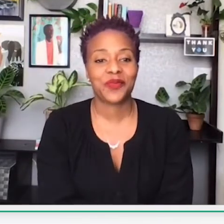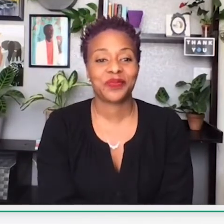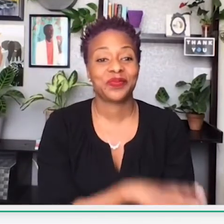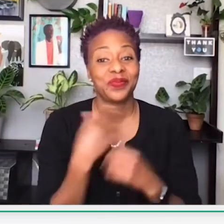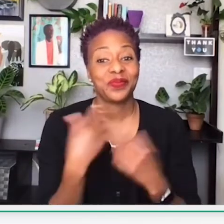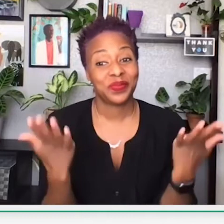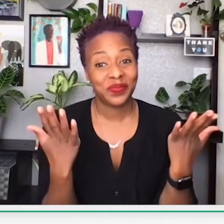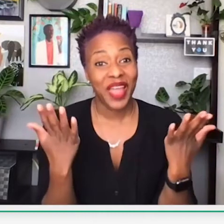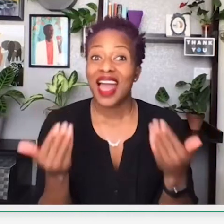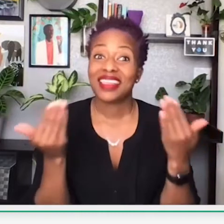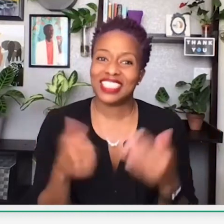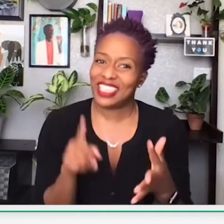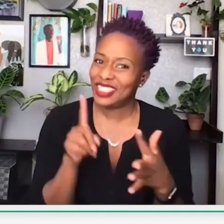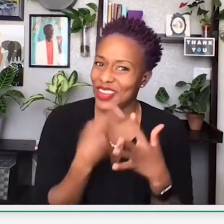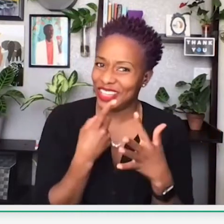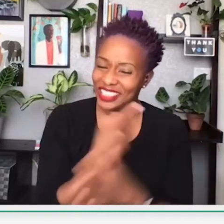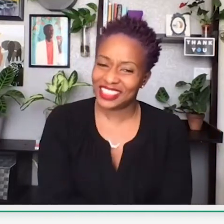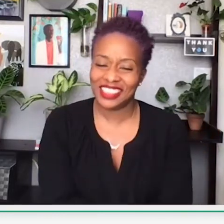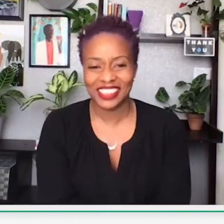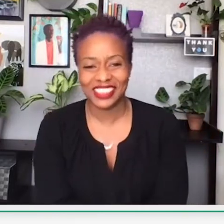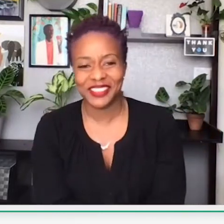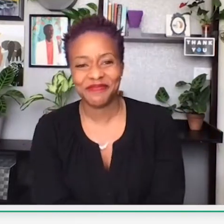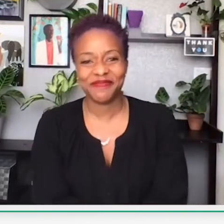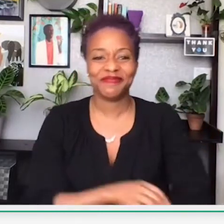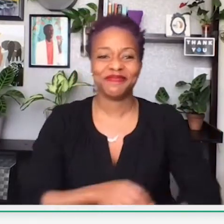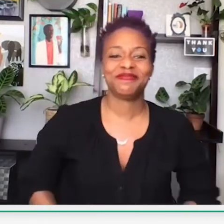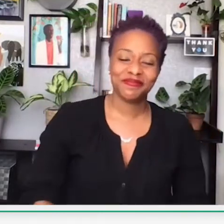Next slide. Well, let's get started!